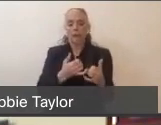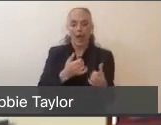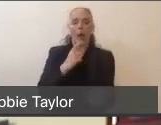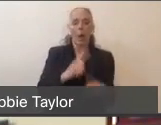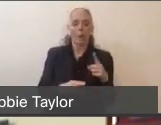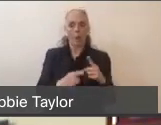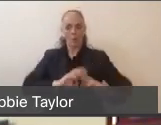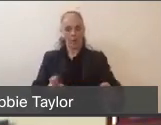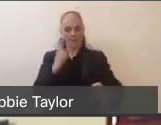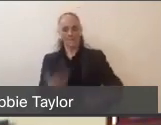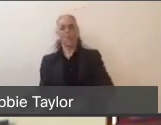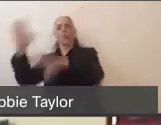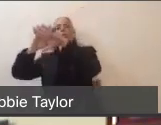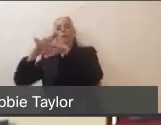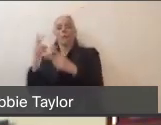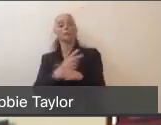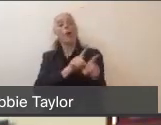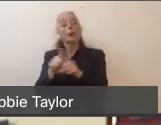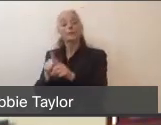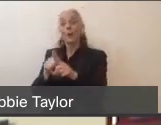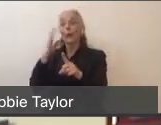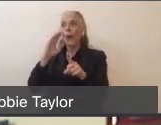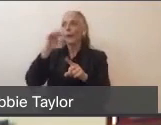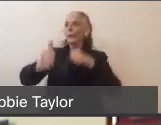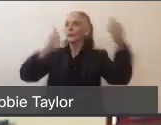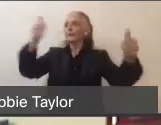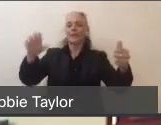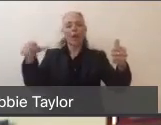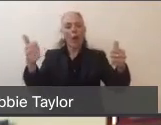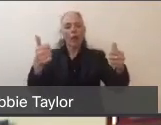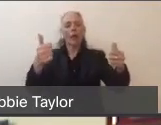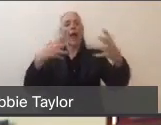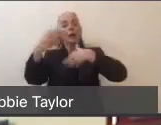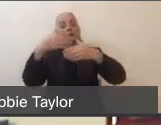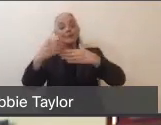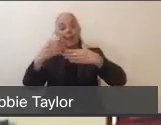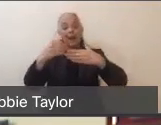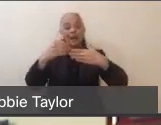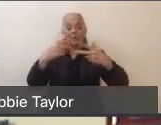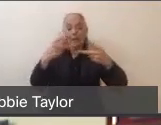that are out in... if you drive by any of these hospitals you'll see some tents and stuff outside. Those are field treatment sites